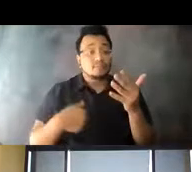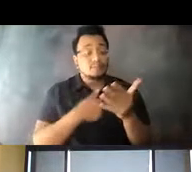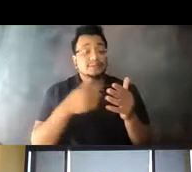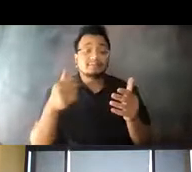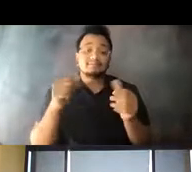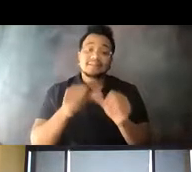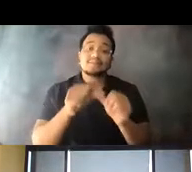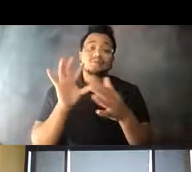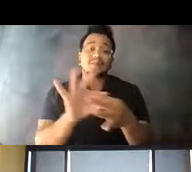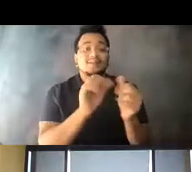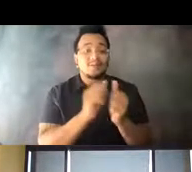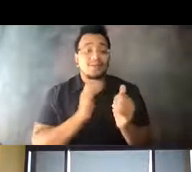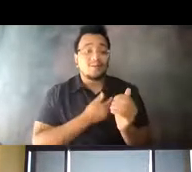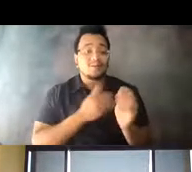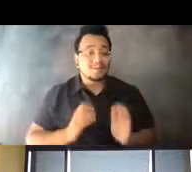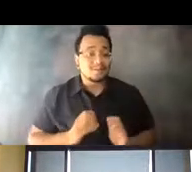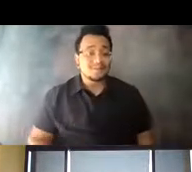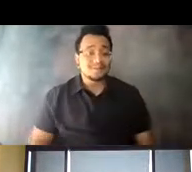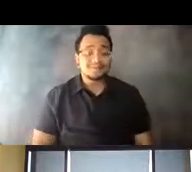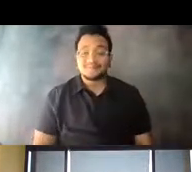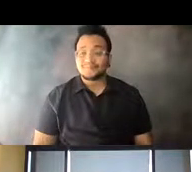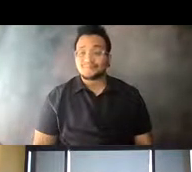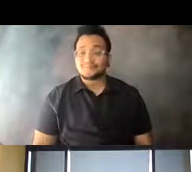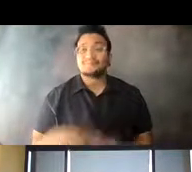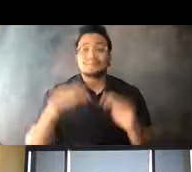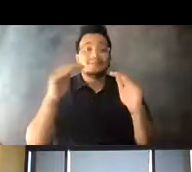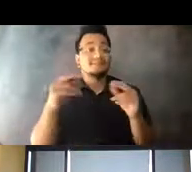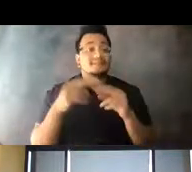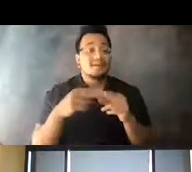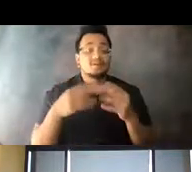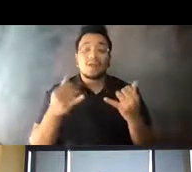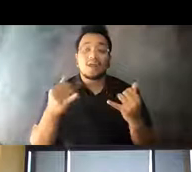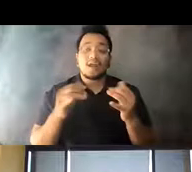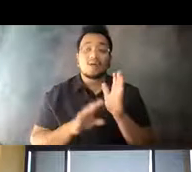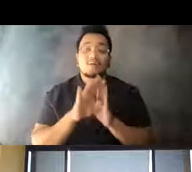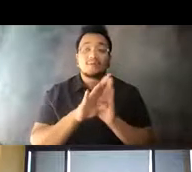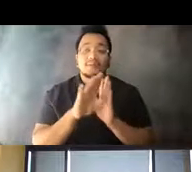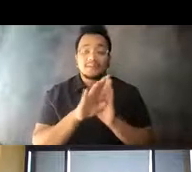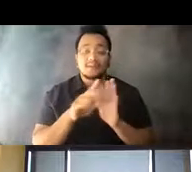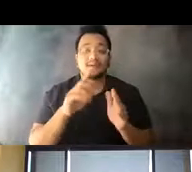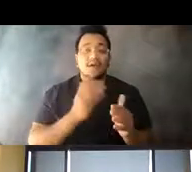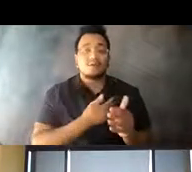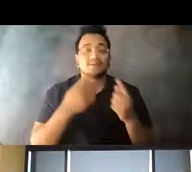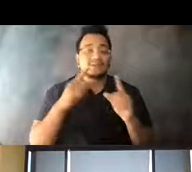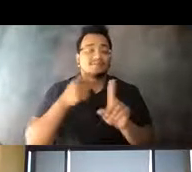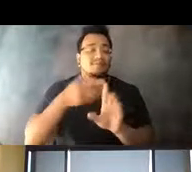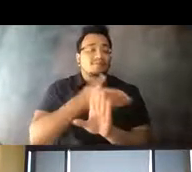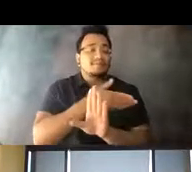14:44:43 Next slide, please. 14:44:52 Right now, we're building off the success of our previous campaign to utilize